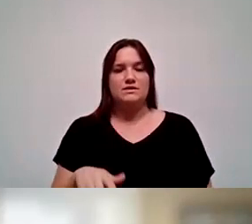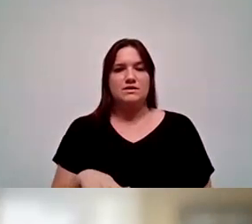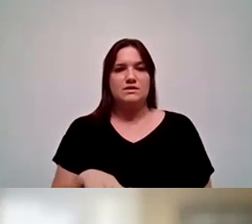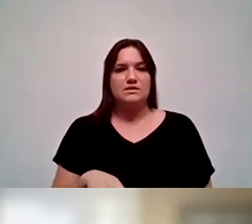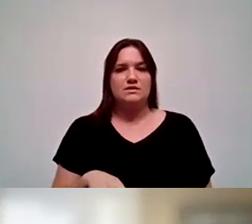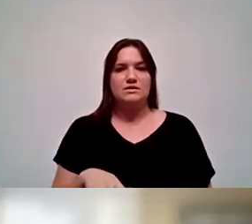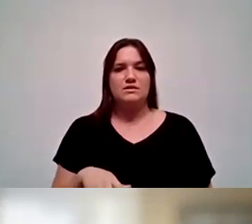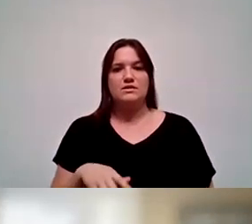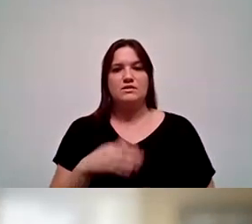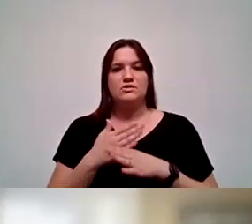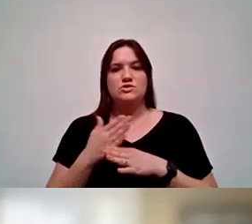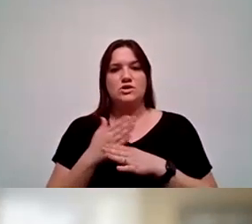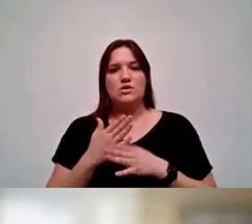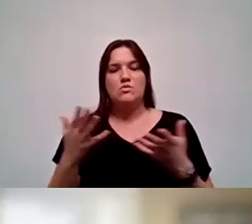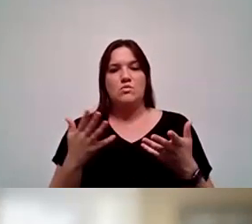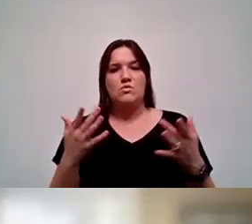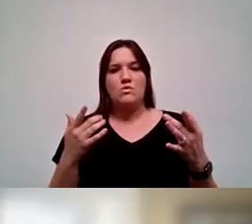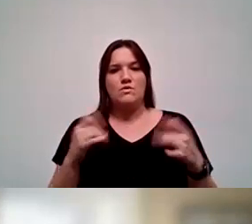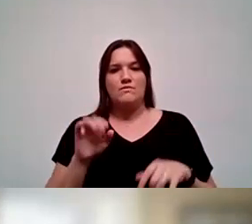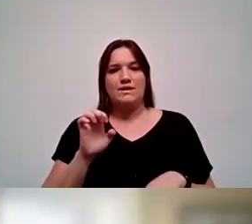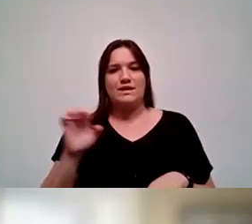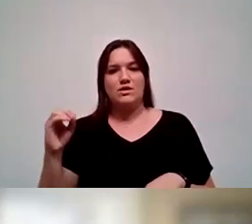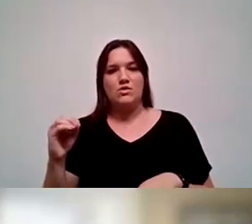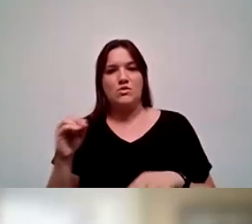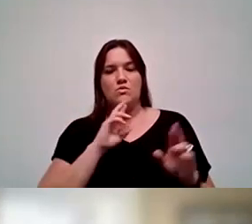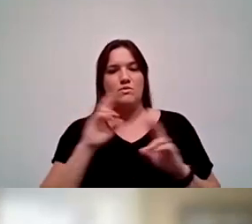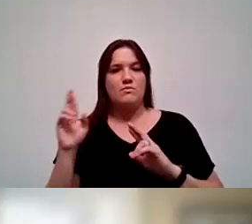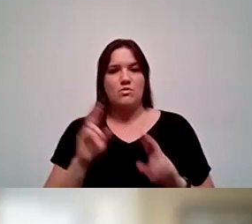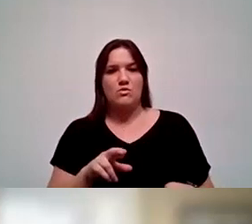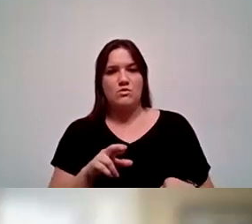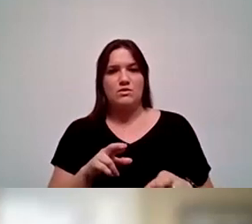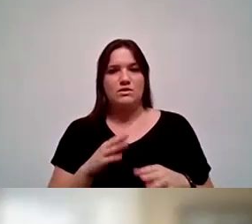shared what came out of our EEO report, which we shared with the board a few months ago.